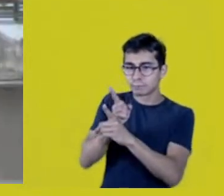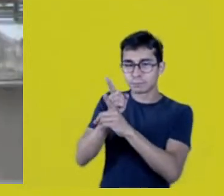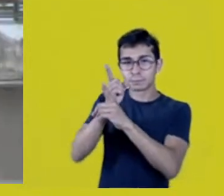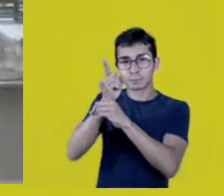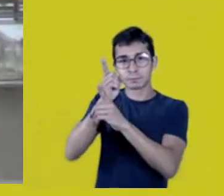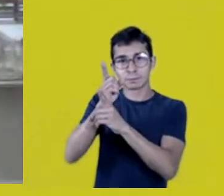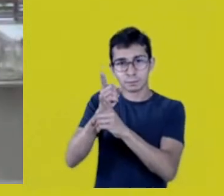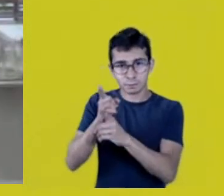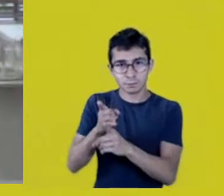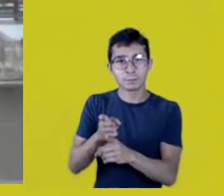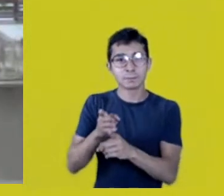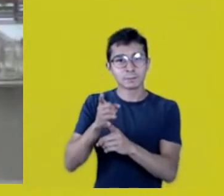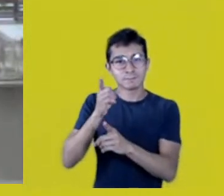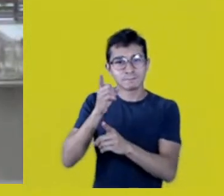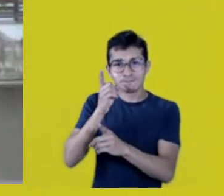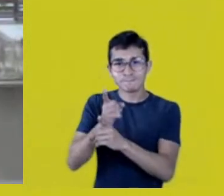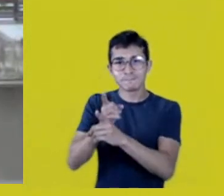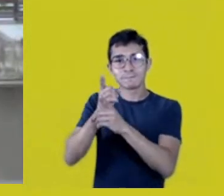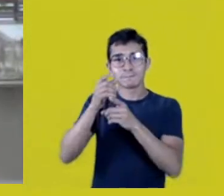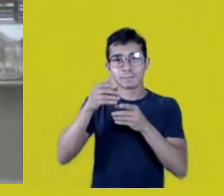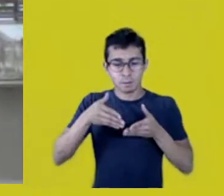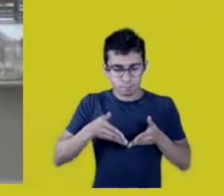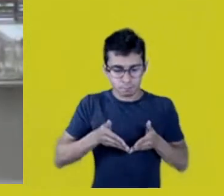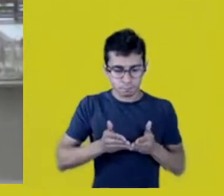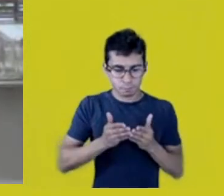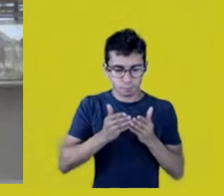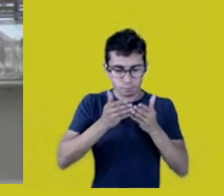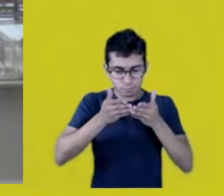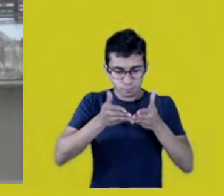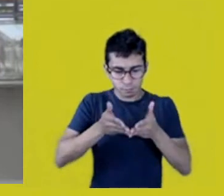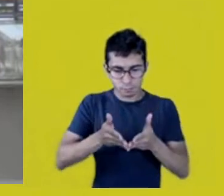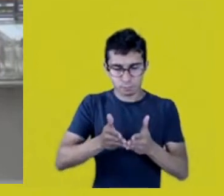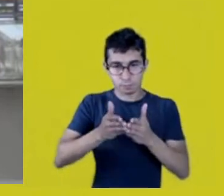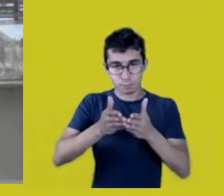That I found Mura in me